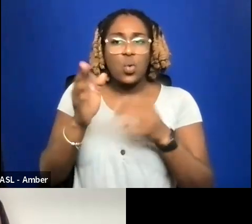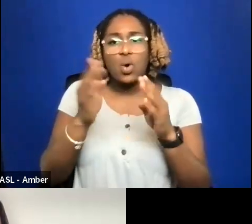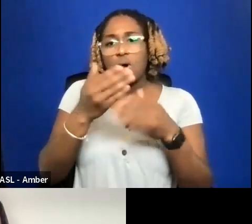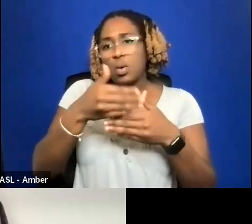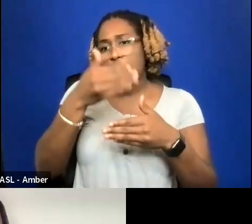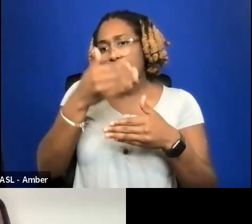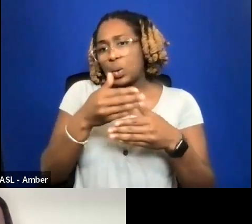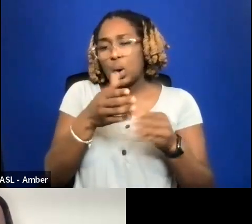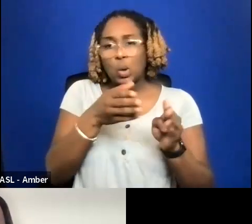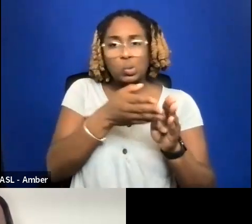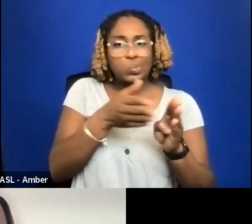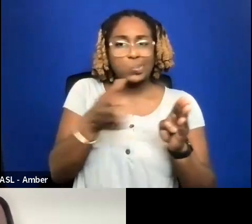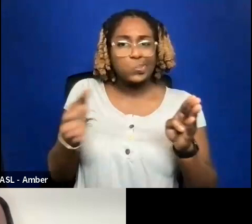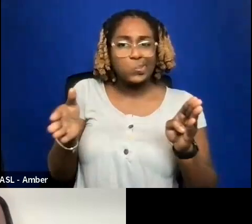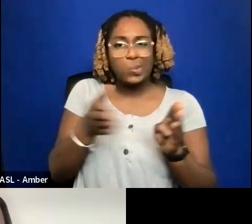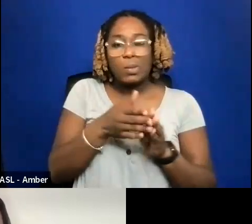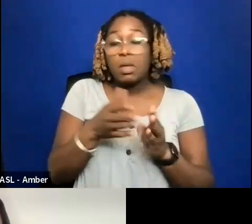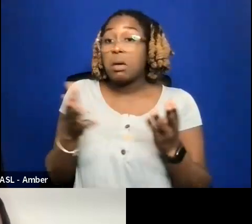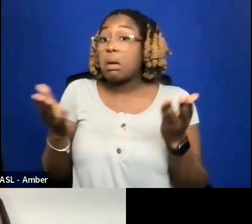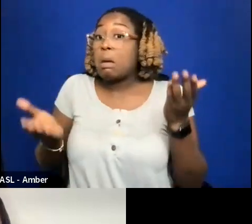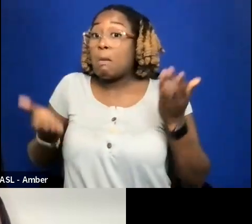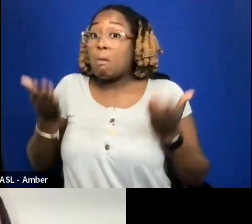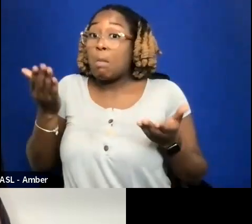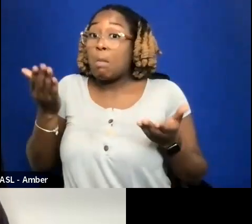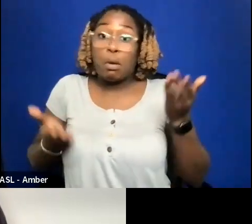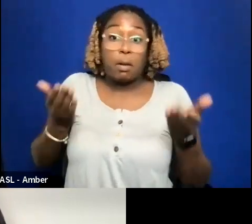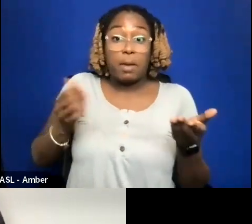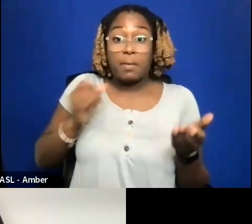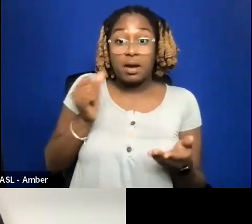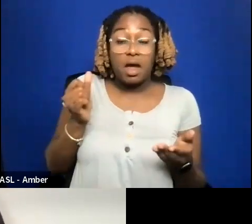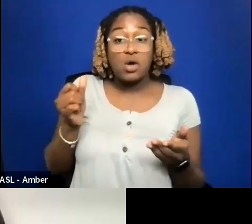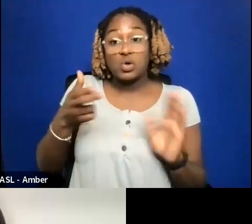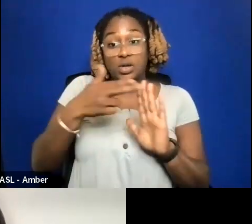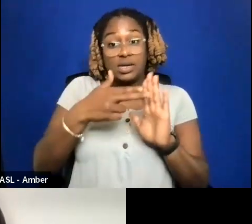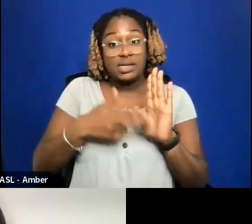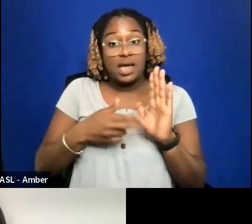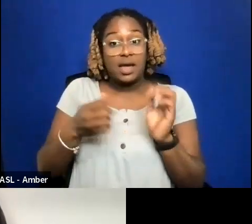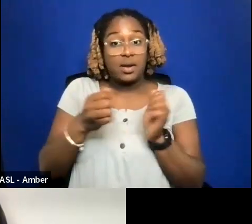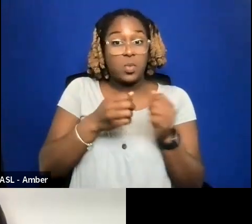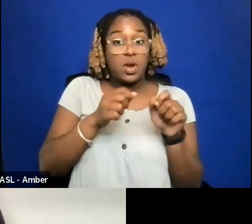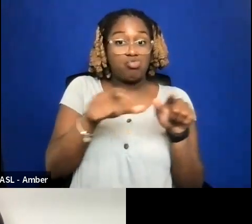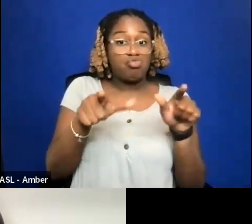WHEN YOU ARE SIGNING UP WITH ASTUTER IS USUALLY ONE VERSION OF YOUR FILM.